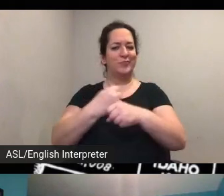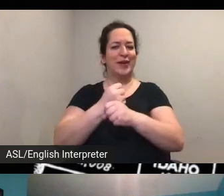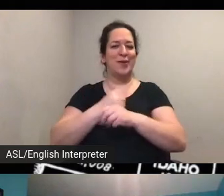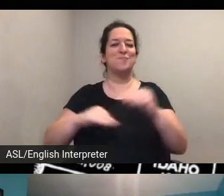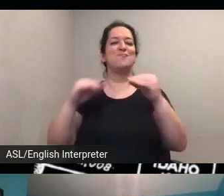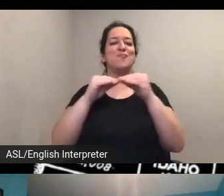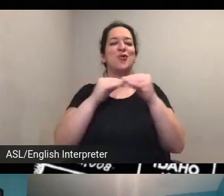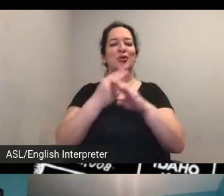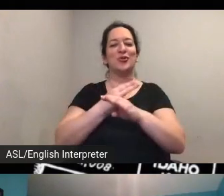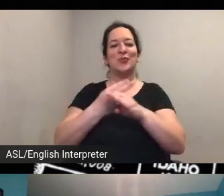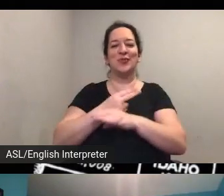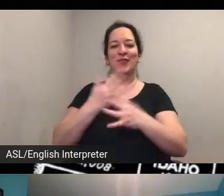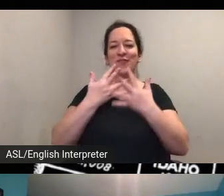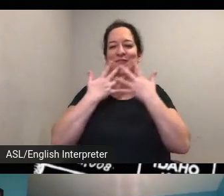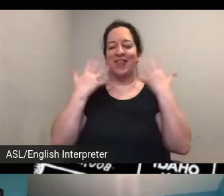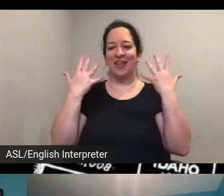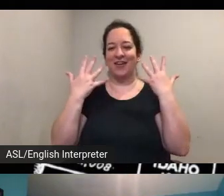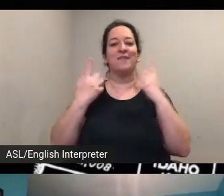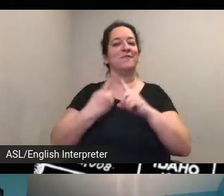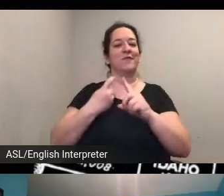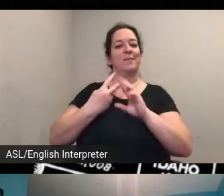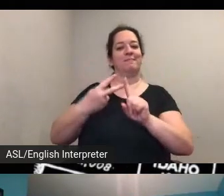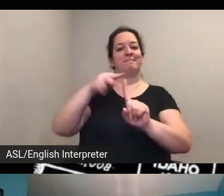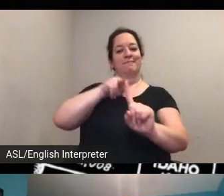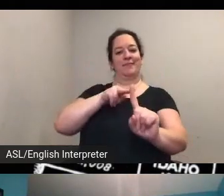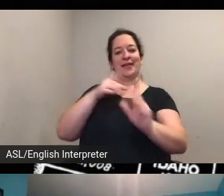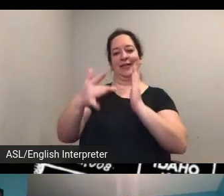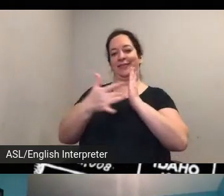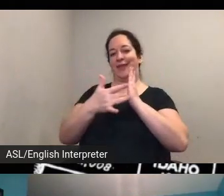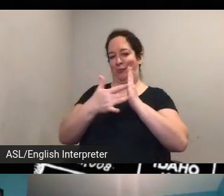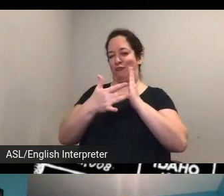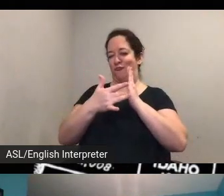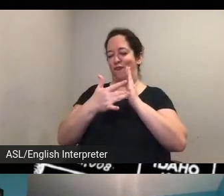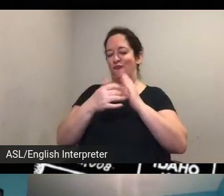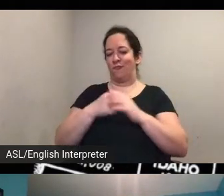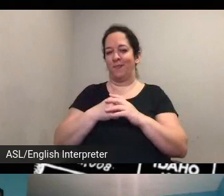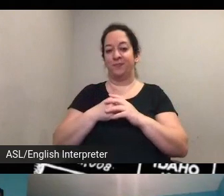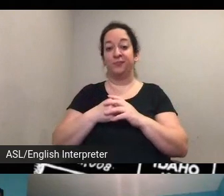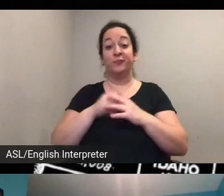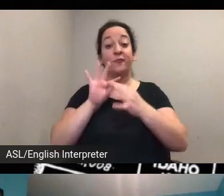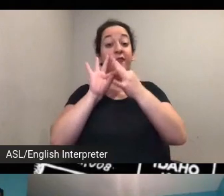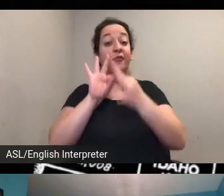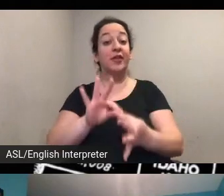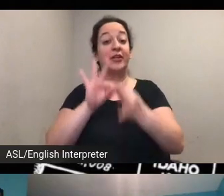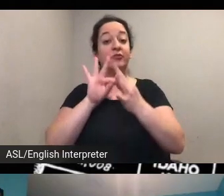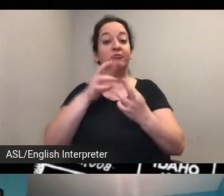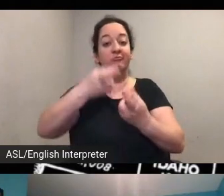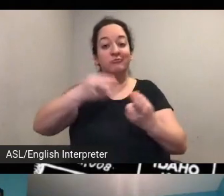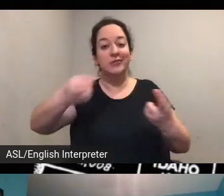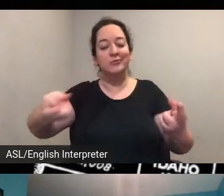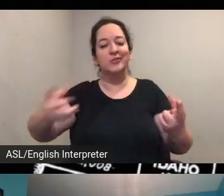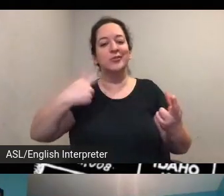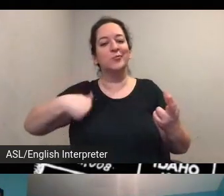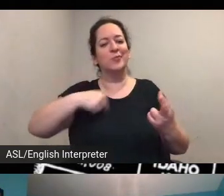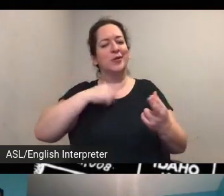people from the from a technical side and then in terms of resources i know we were talking about